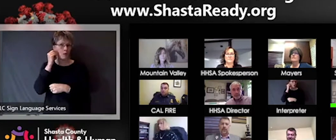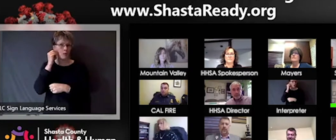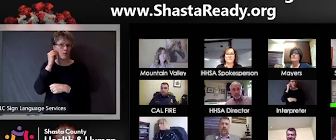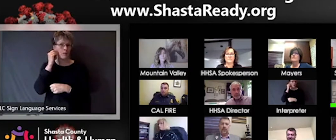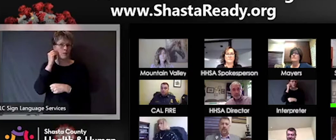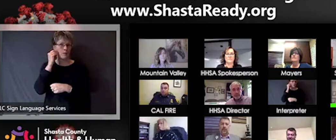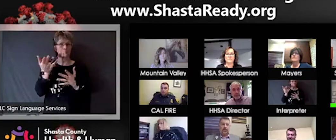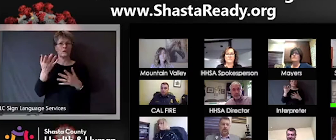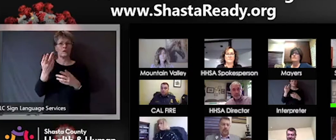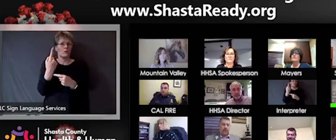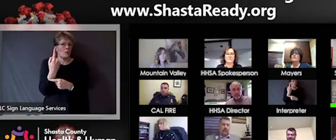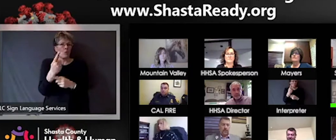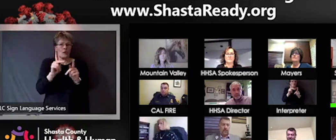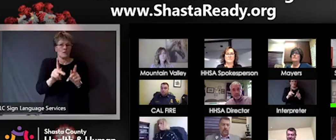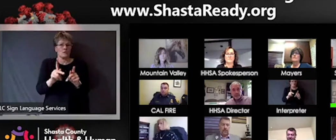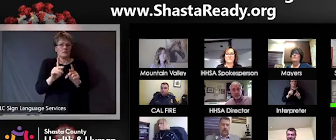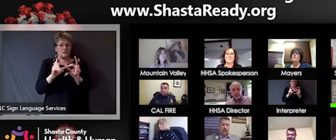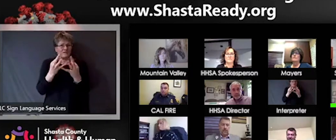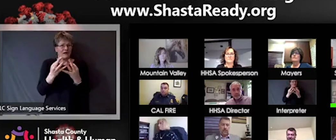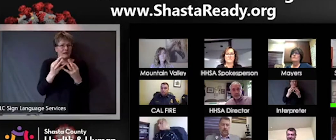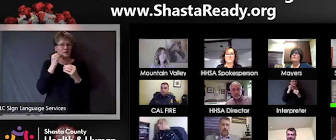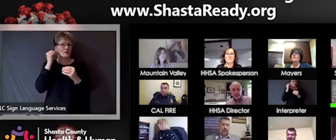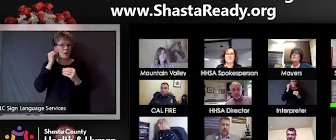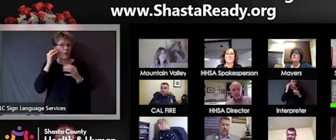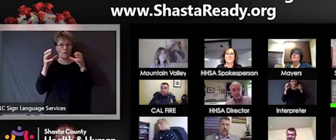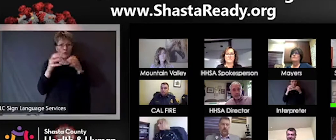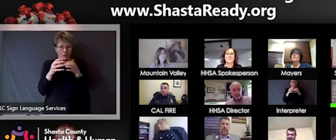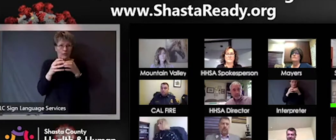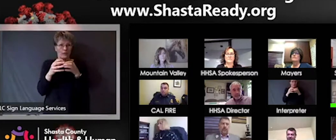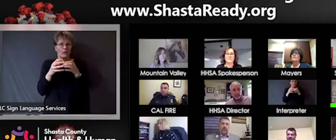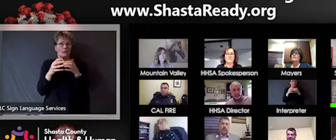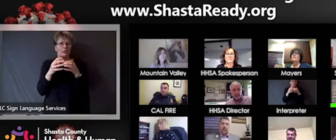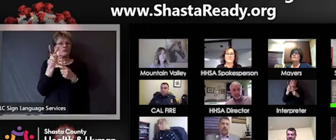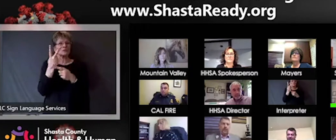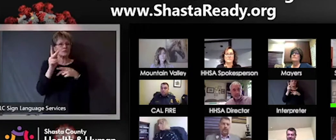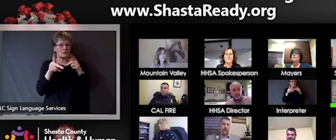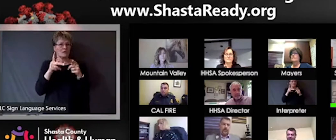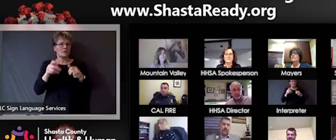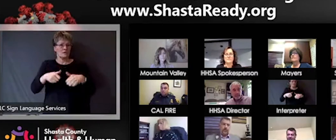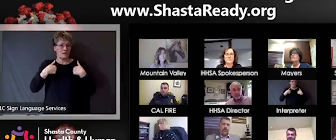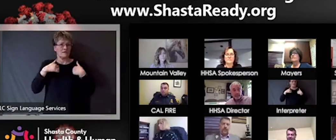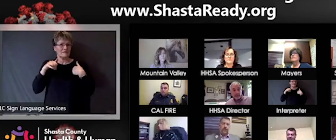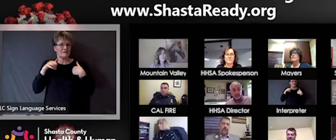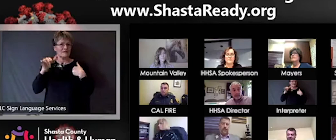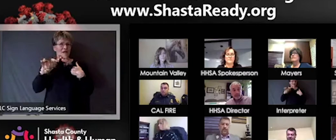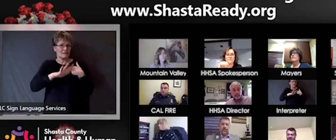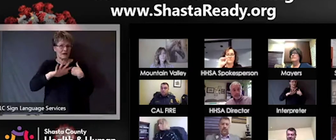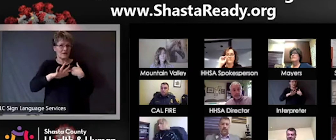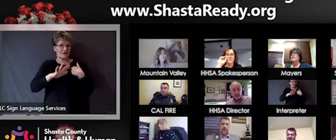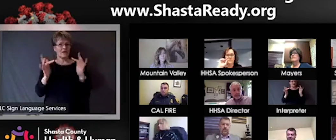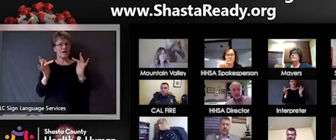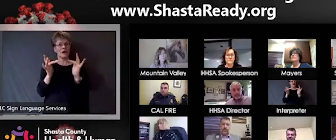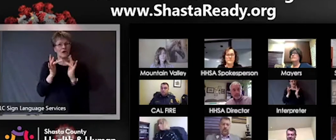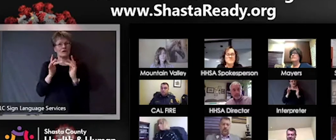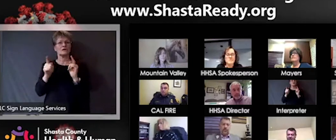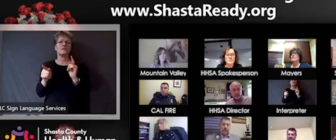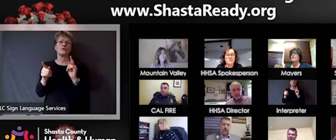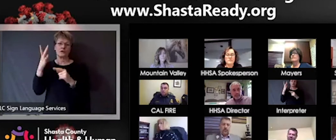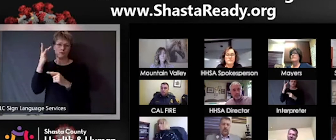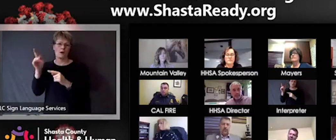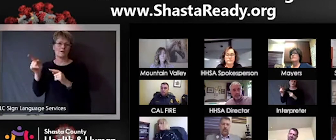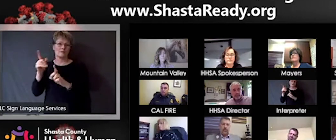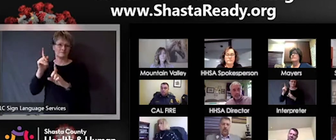contact, which is the highest risk group. Thank you.